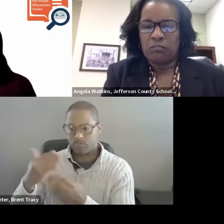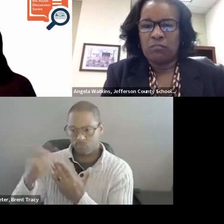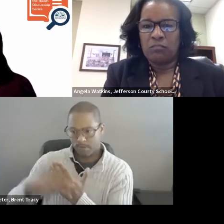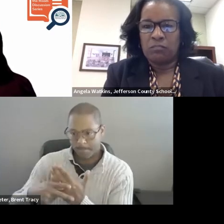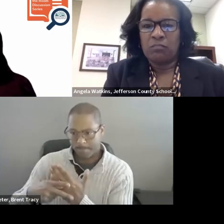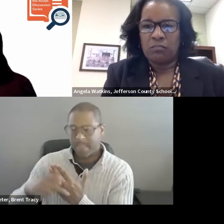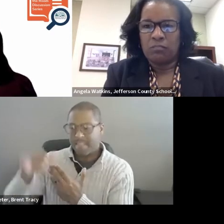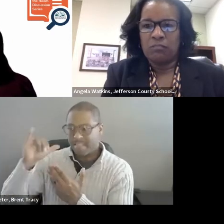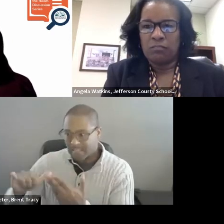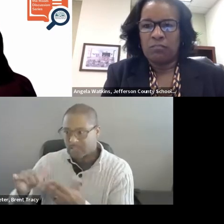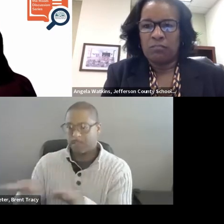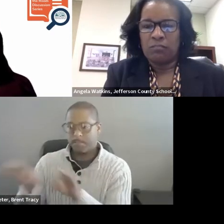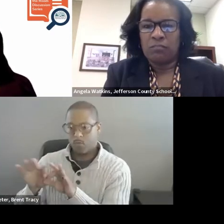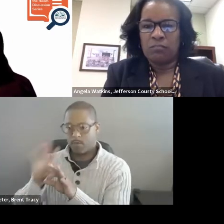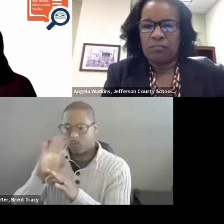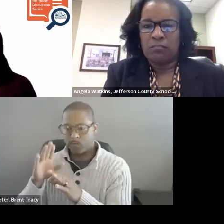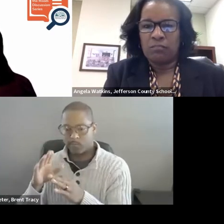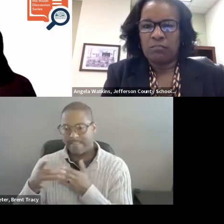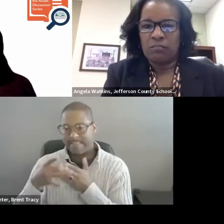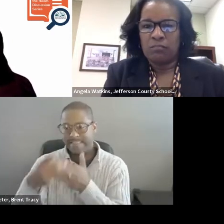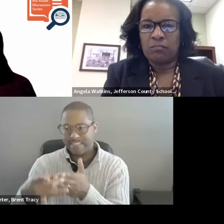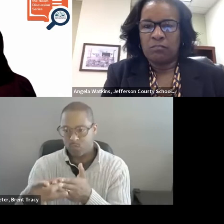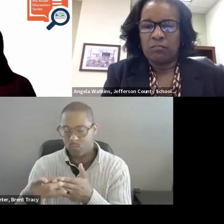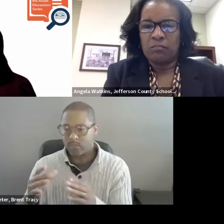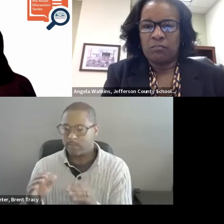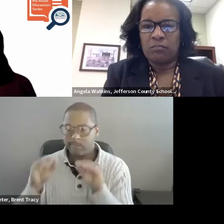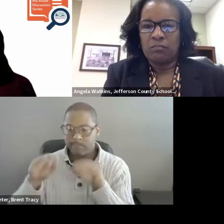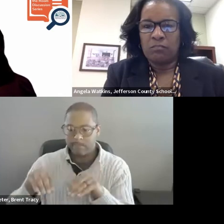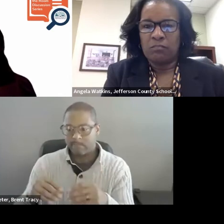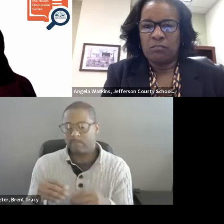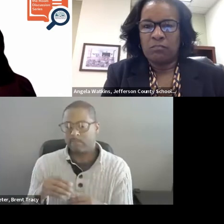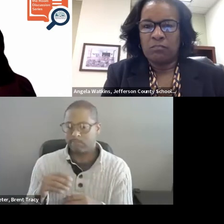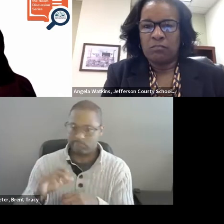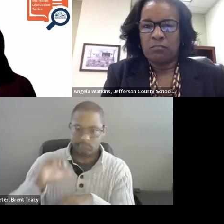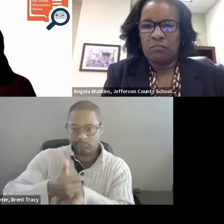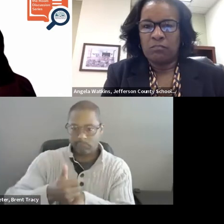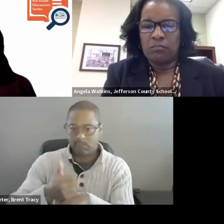success. In Implementation Science, they talk quite a bit about